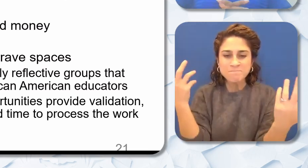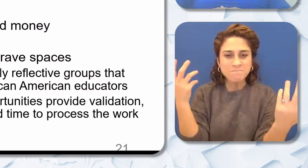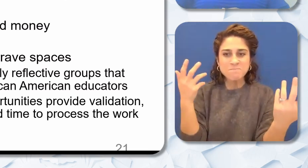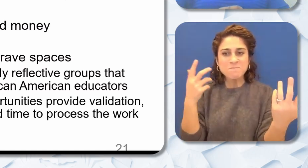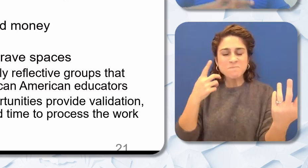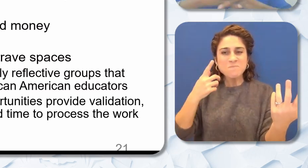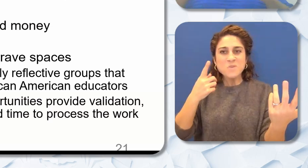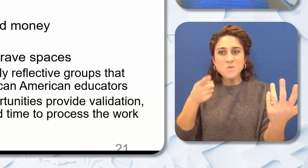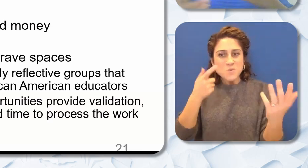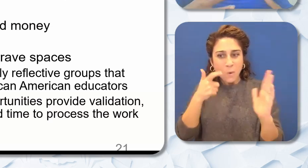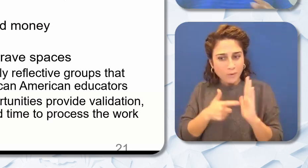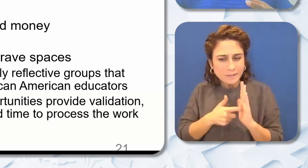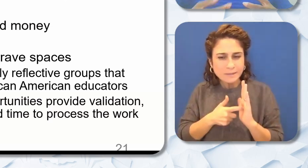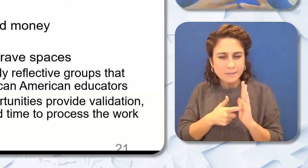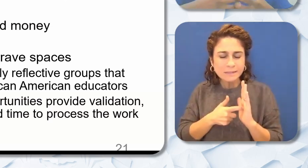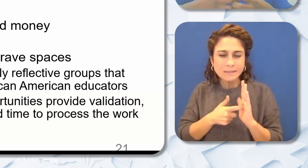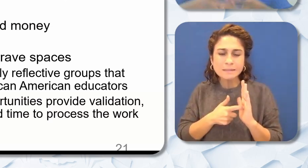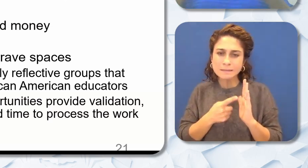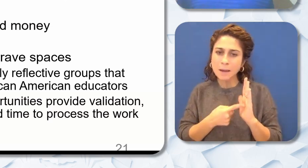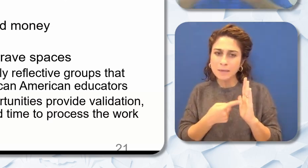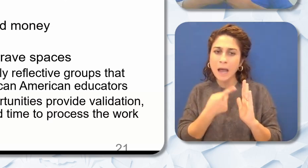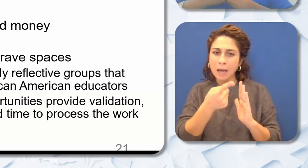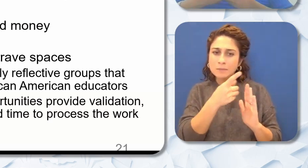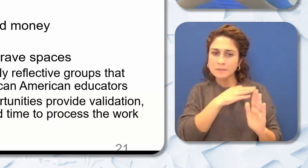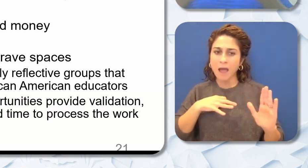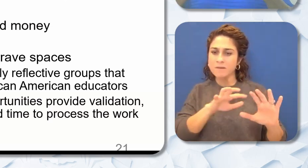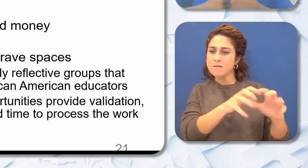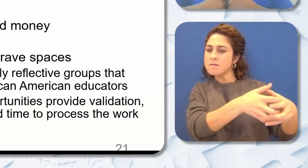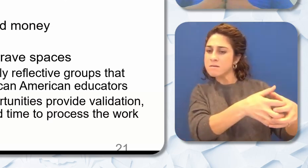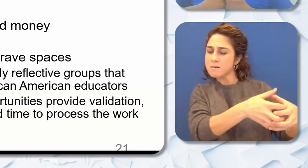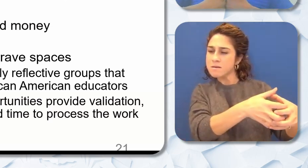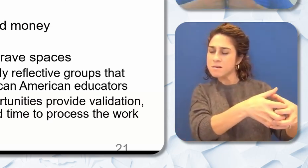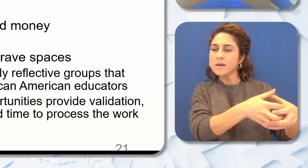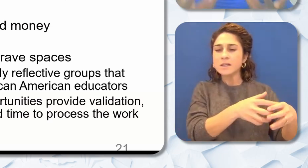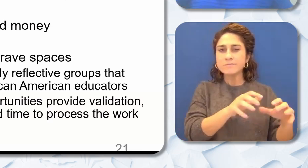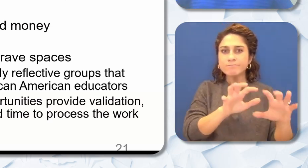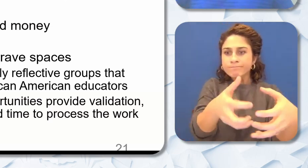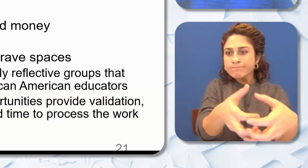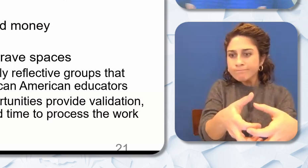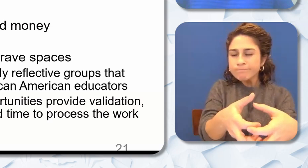that happen. And there's these things that people hold their beliefs about African American people